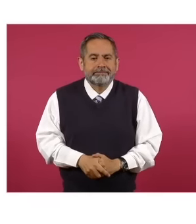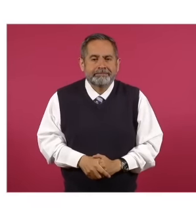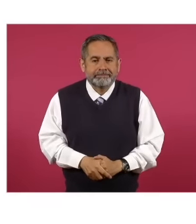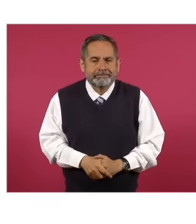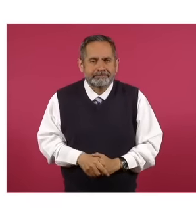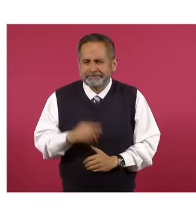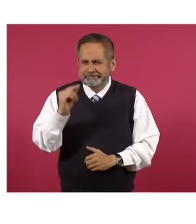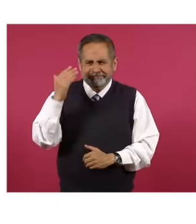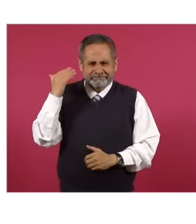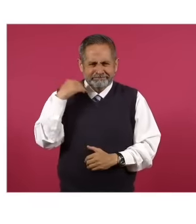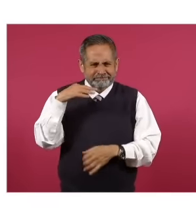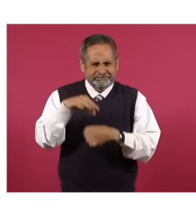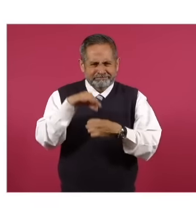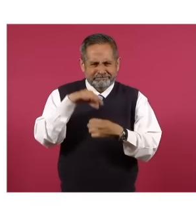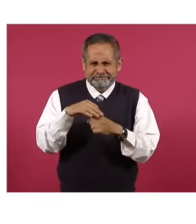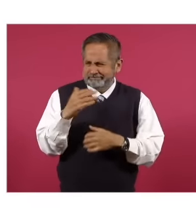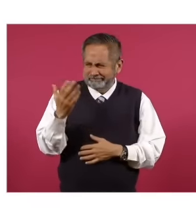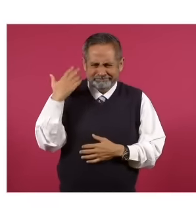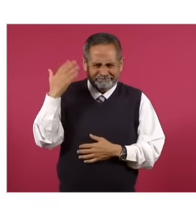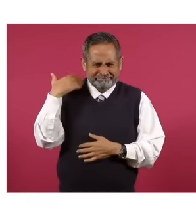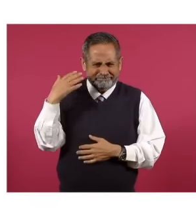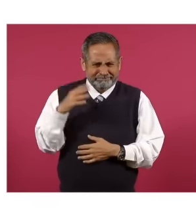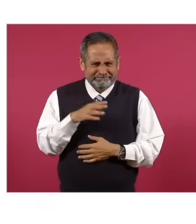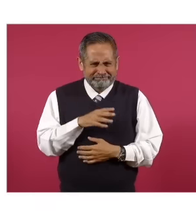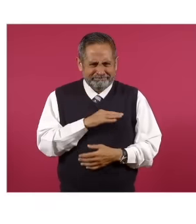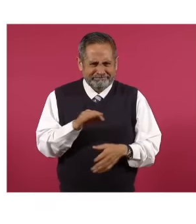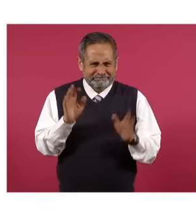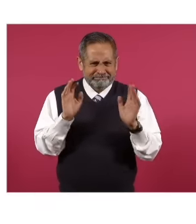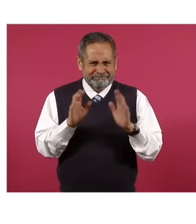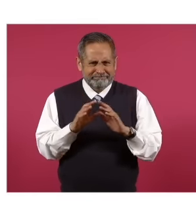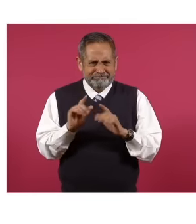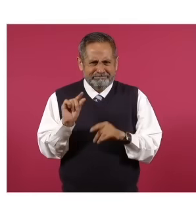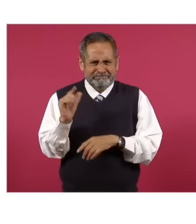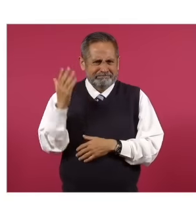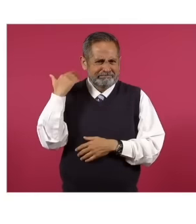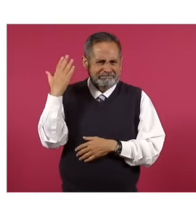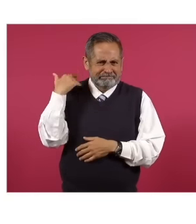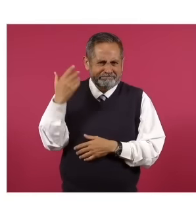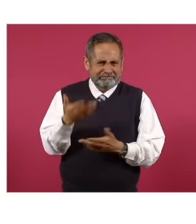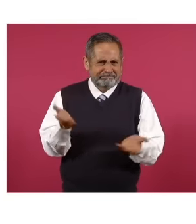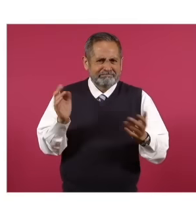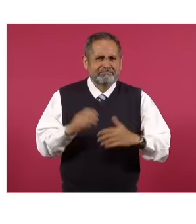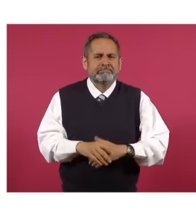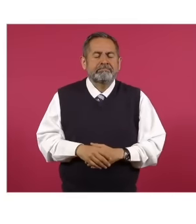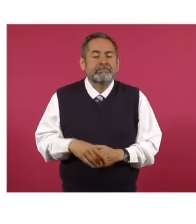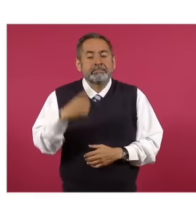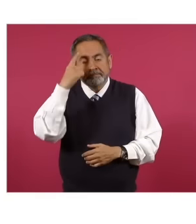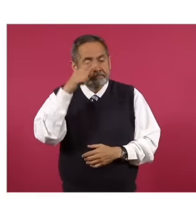was done recently yes for governor of